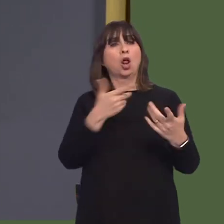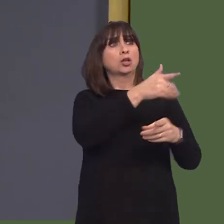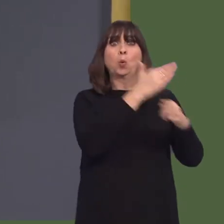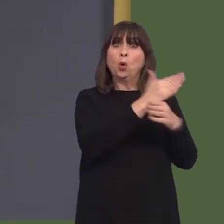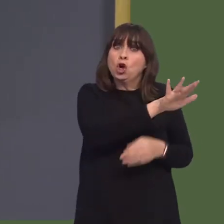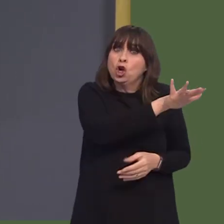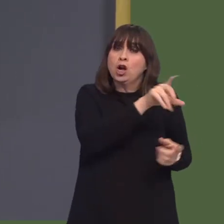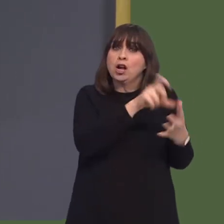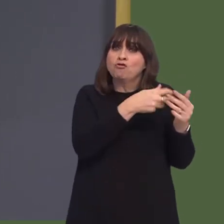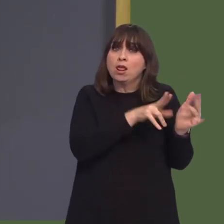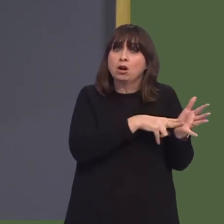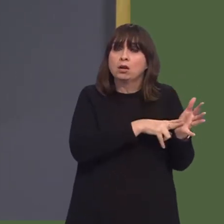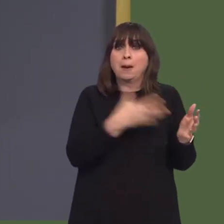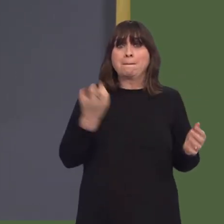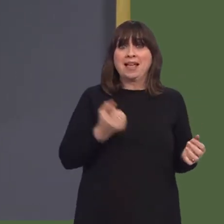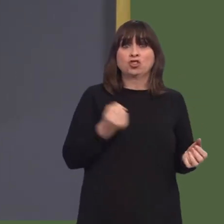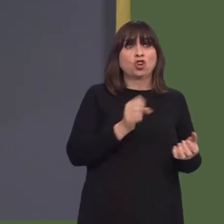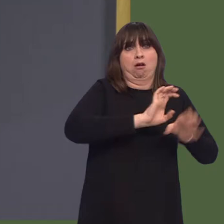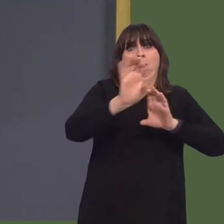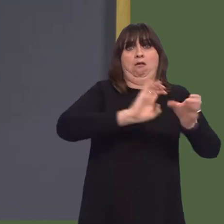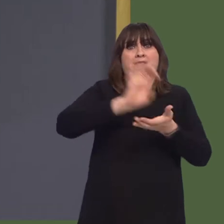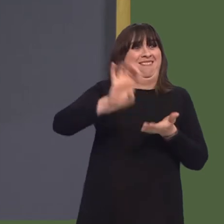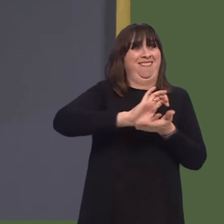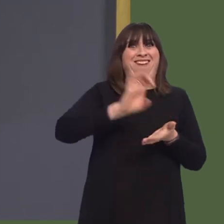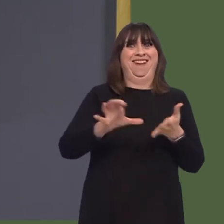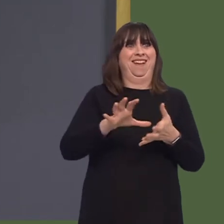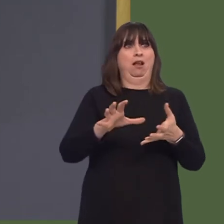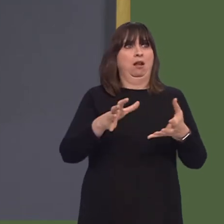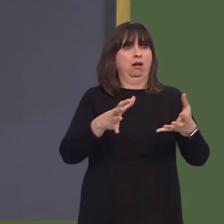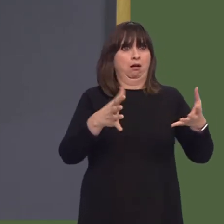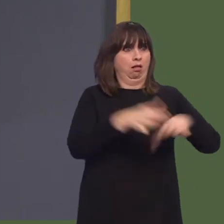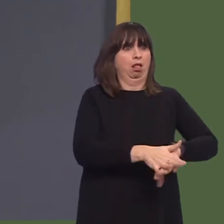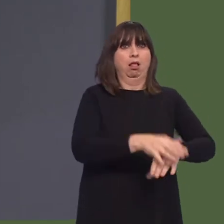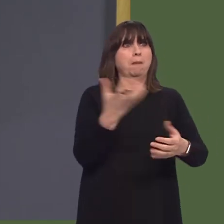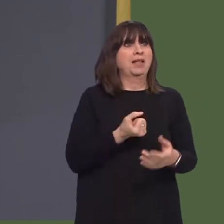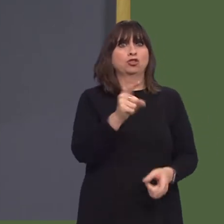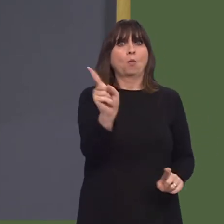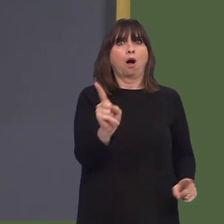Three weeks after that, there was another profits warning. On 17 November, Carillion warned that it was on course to breach its banking covenants,